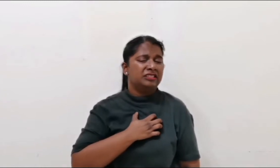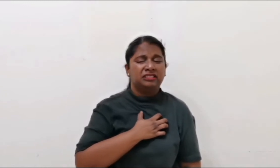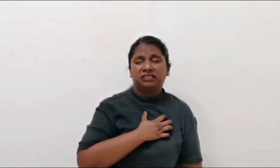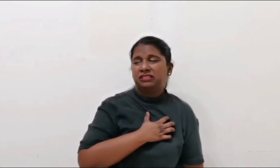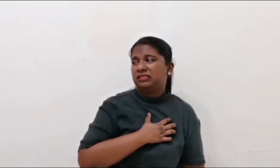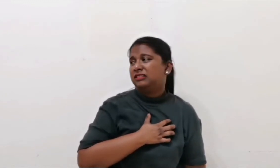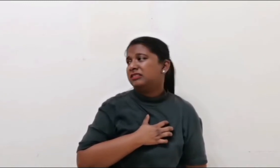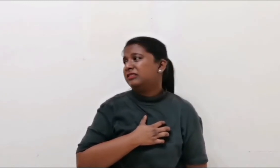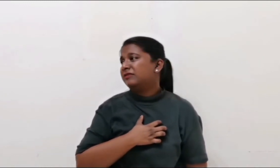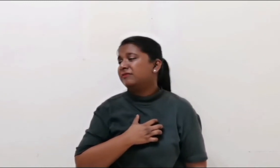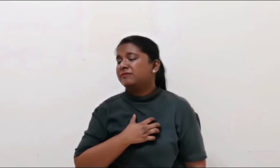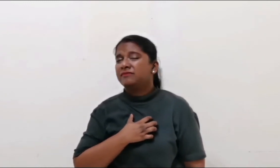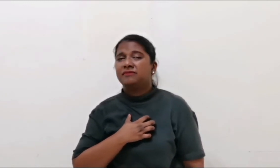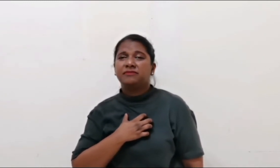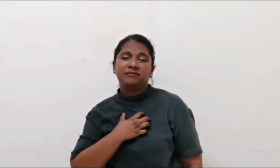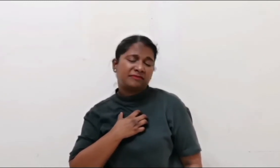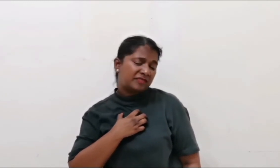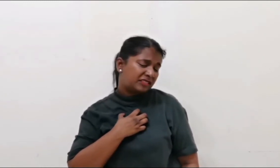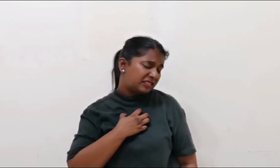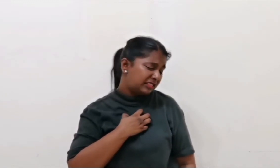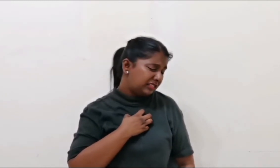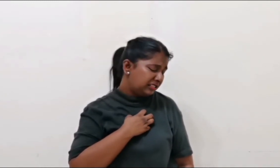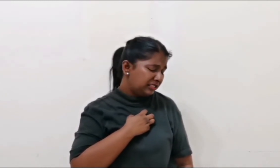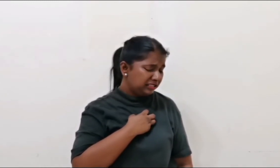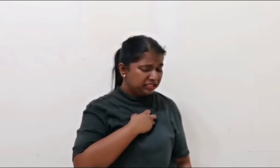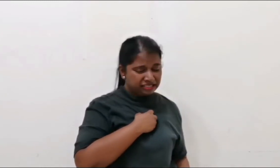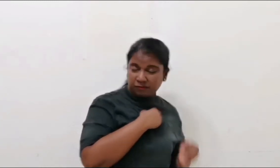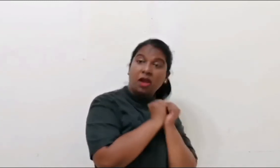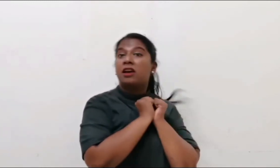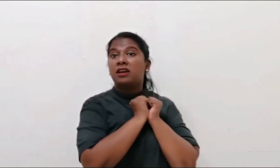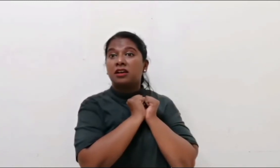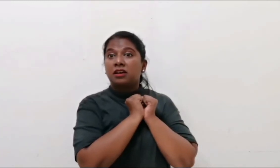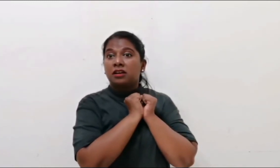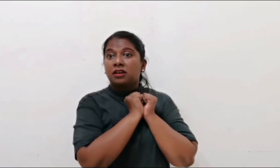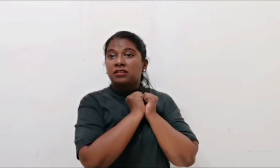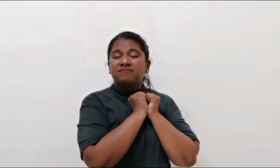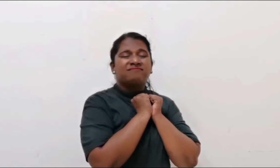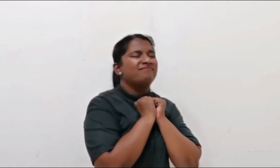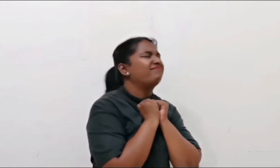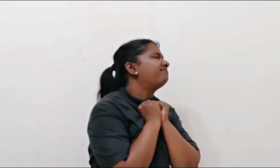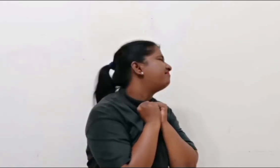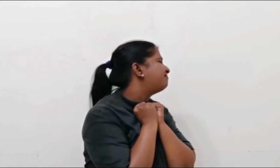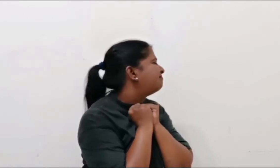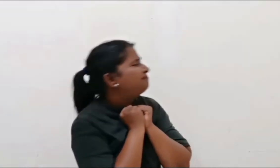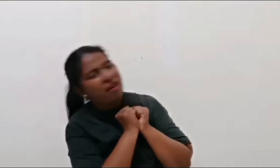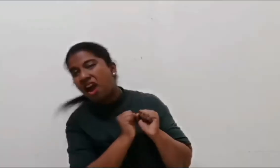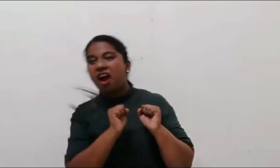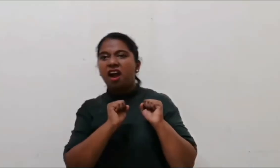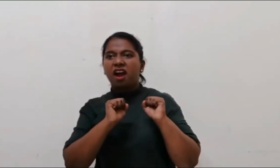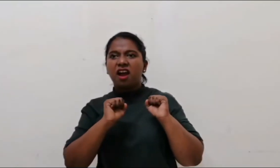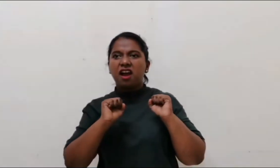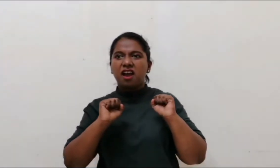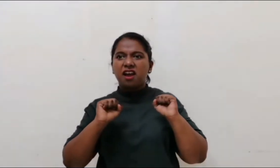I have no one to turn to. Engulfed in sorrow. Smothered by loneliness. Suddenly, I gain strength to break free. Chains of torment cast off. Letting go of emotions that don’t make me strong